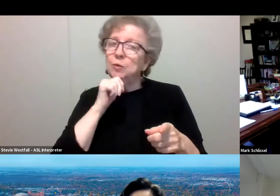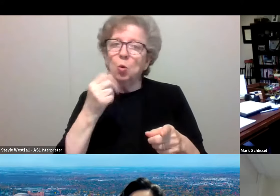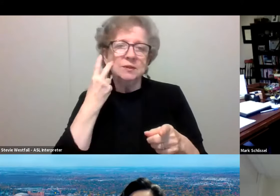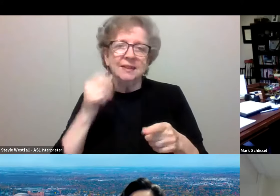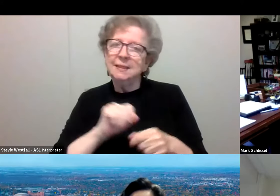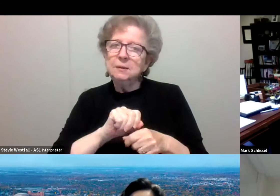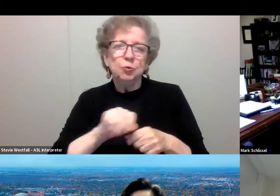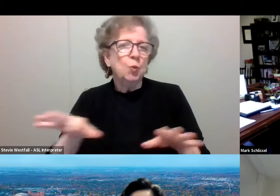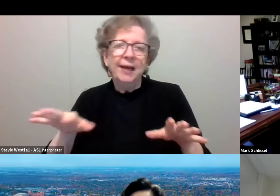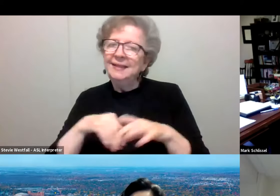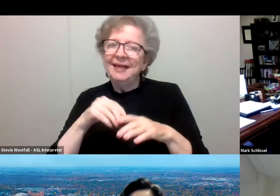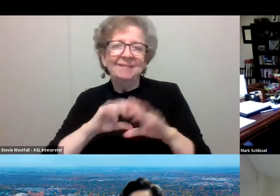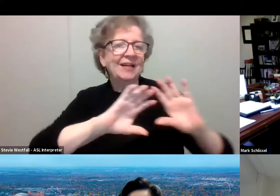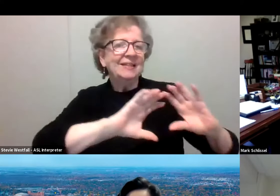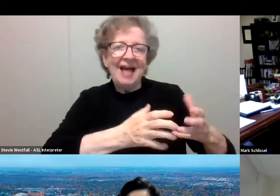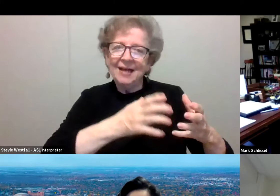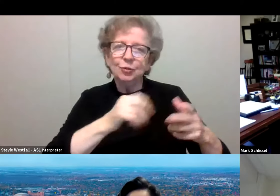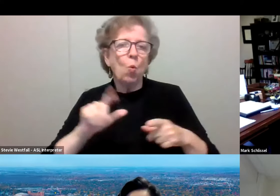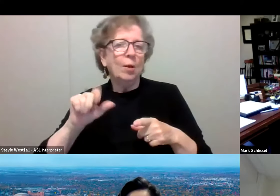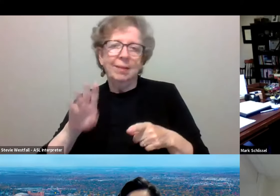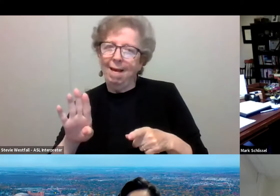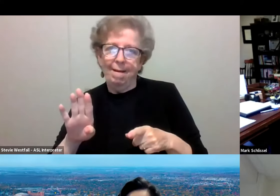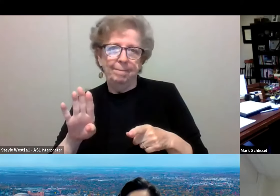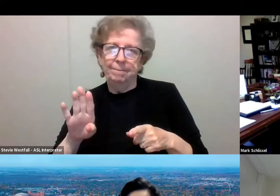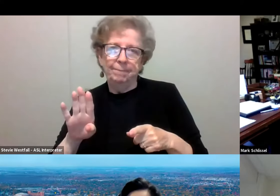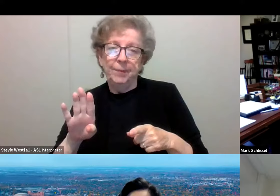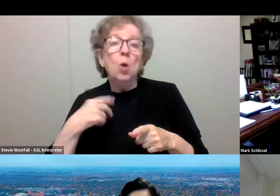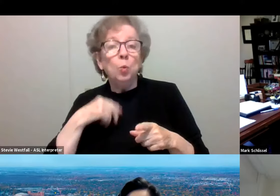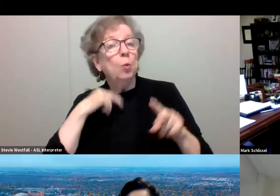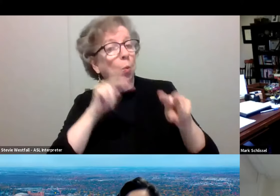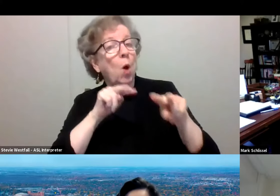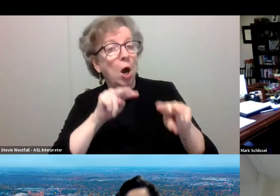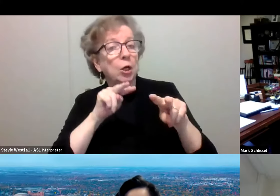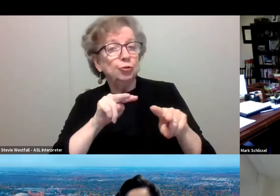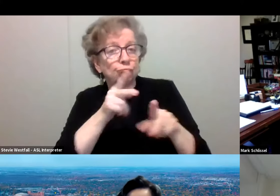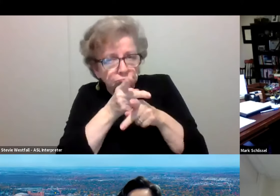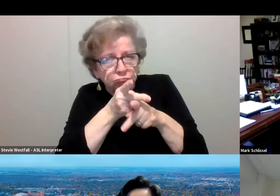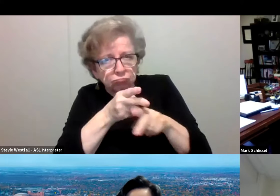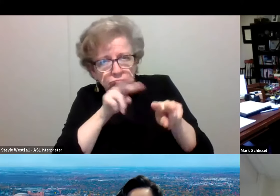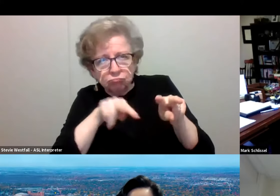in the classroom or the lab settings. But we'll be watching things closely as things progress out.